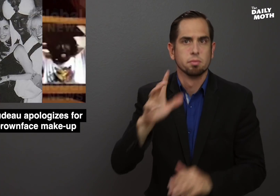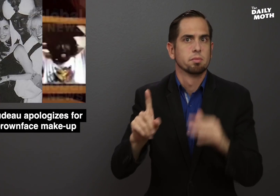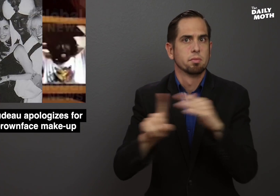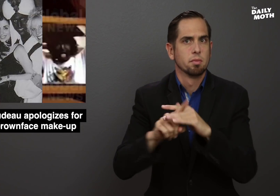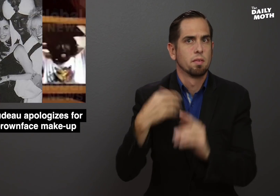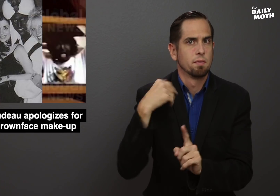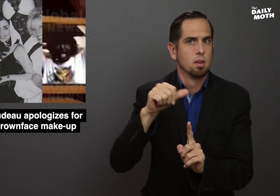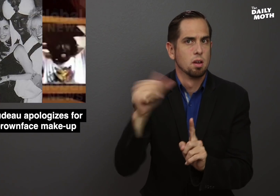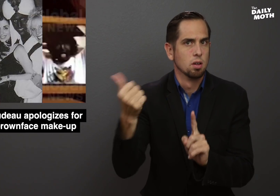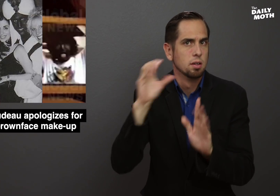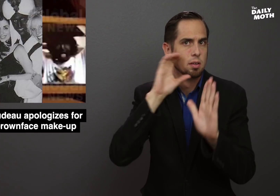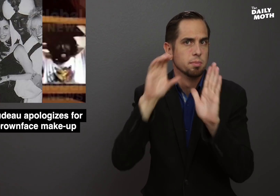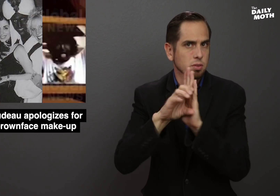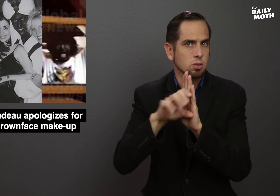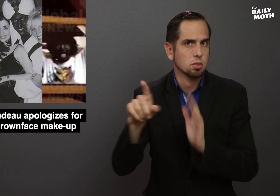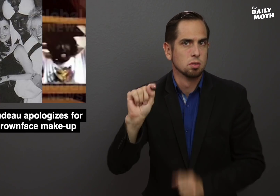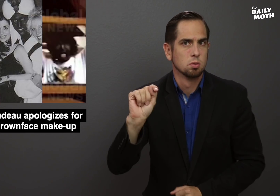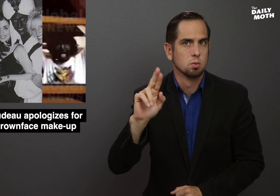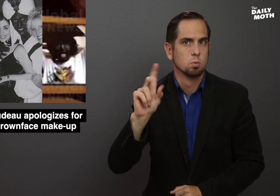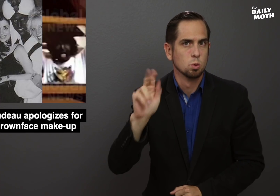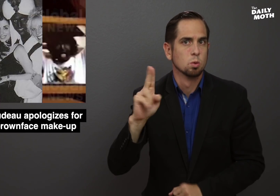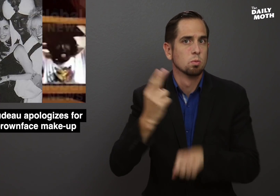There was another image released yesterday of Trudeau